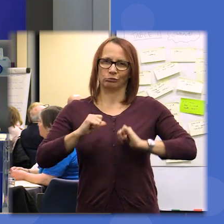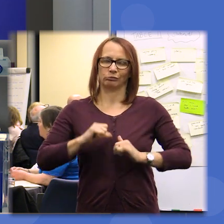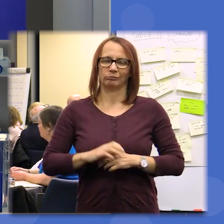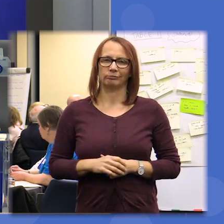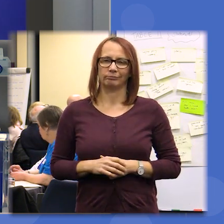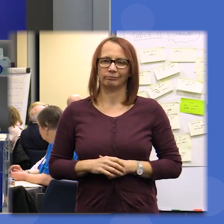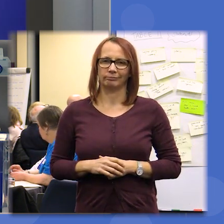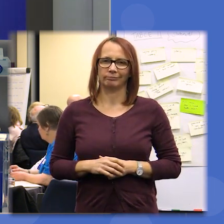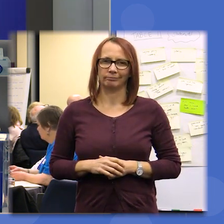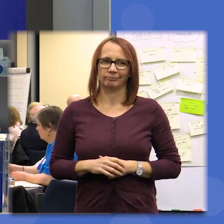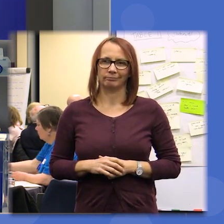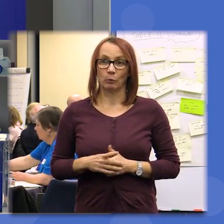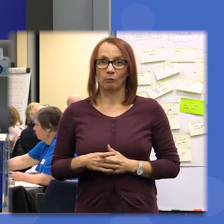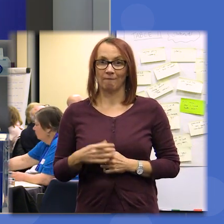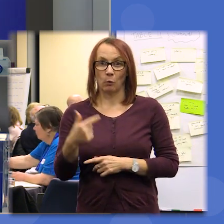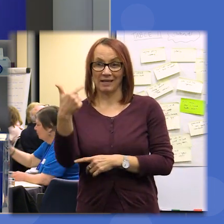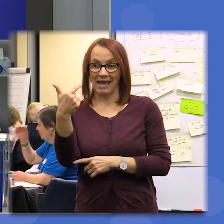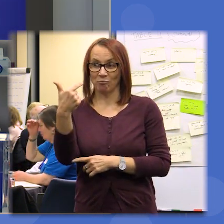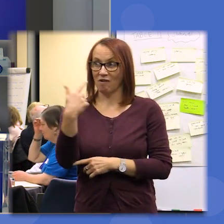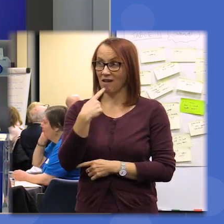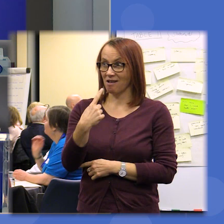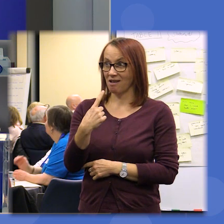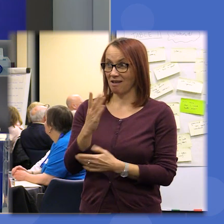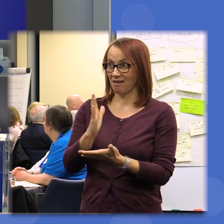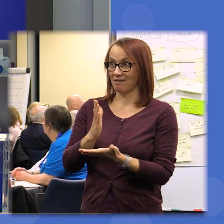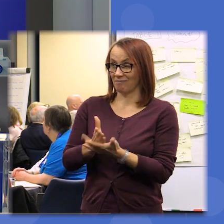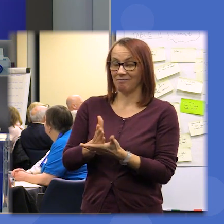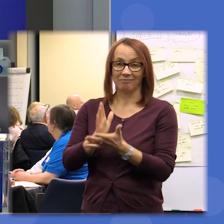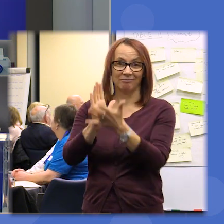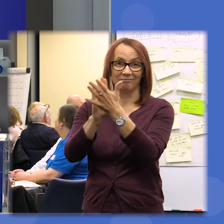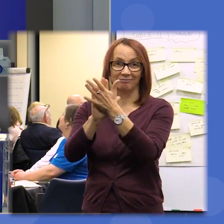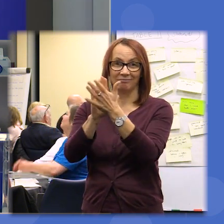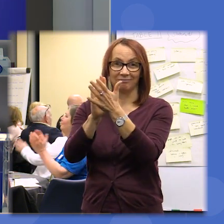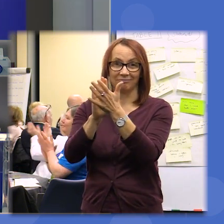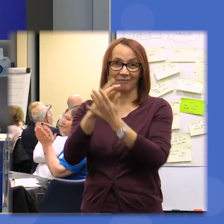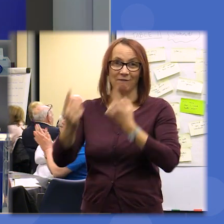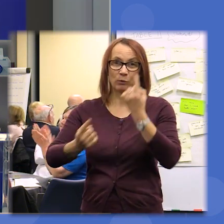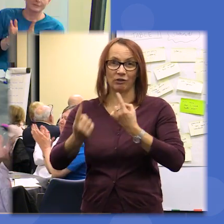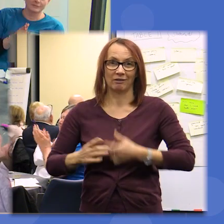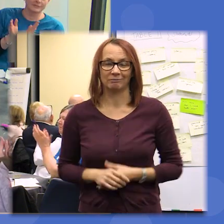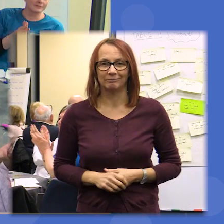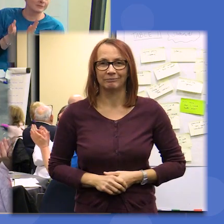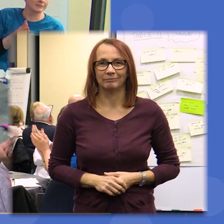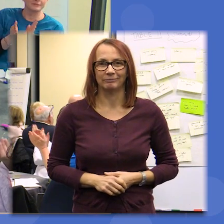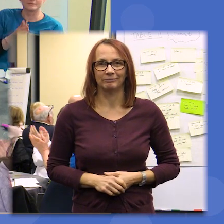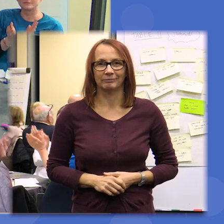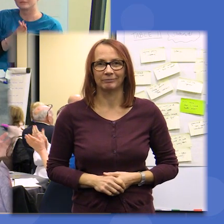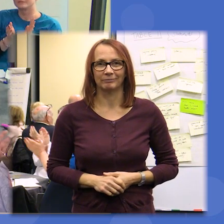and for the cameras can we have a just a round of applause for each other and how you've dealt with us